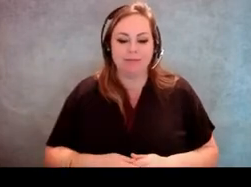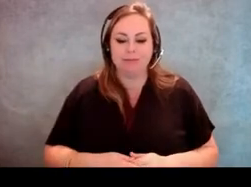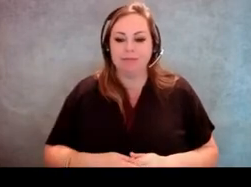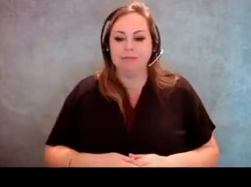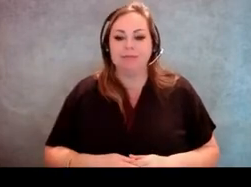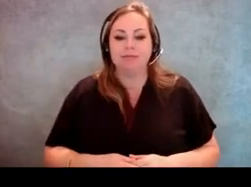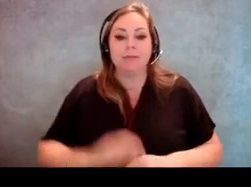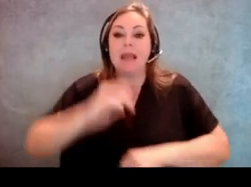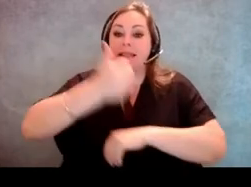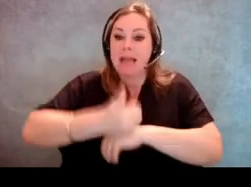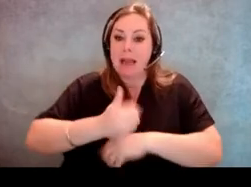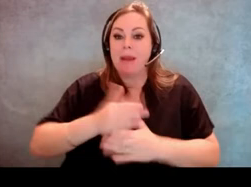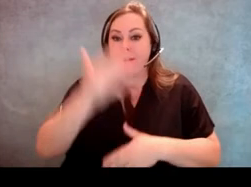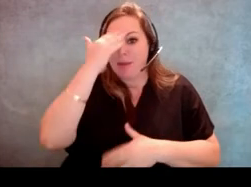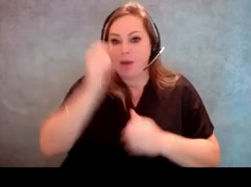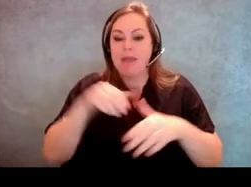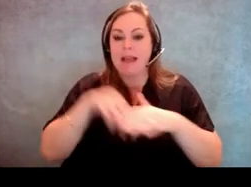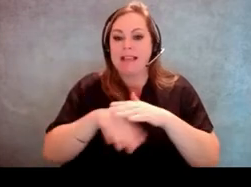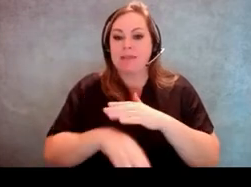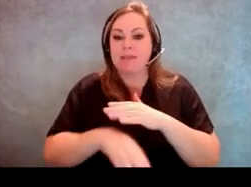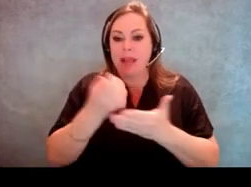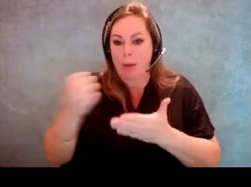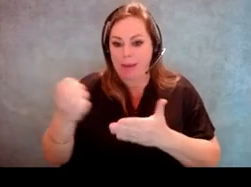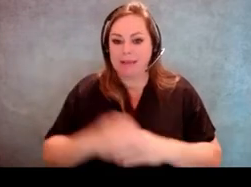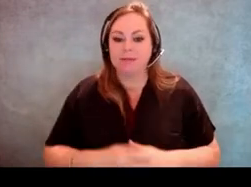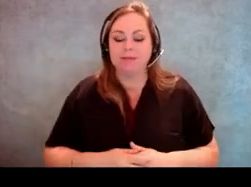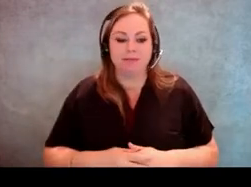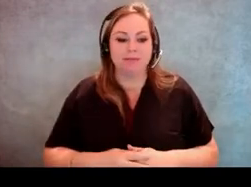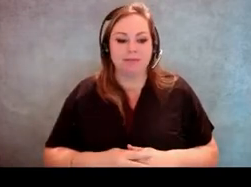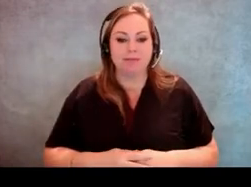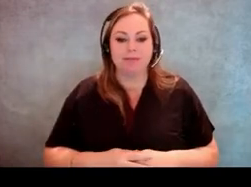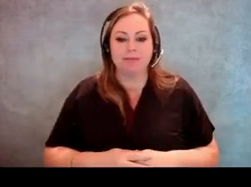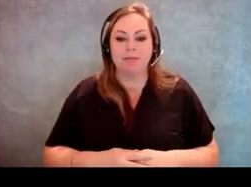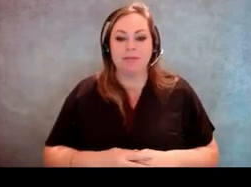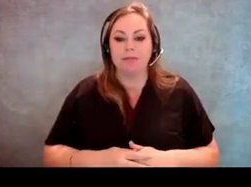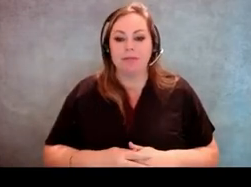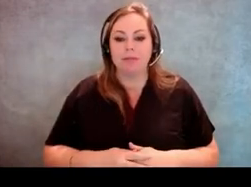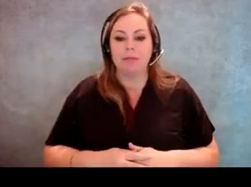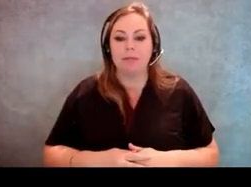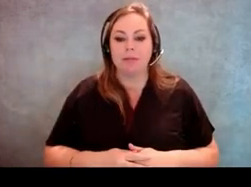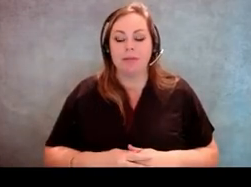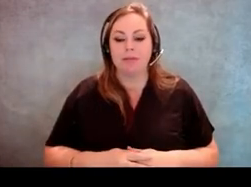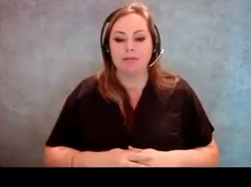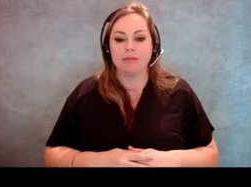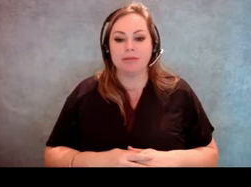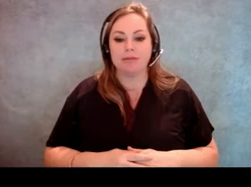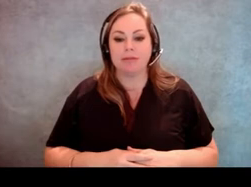Set up and be familiar with accessible voting equipment. A lot of phone calls since, because at Disability Rights Texas